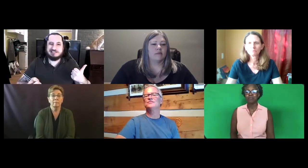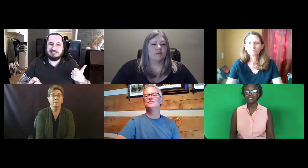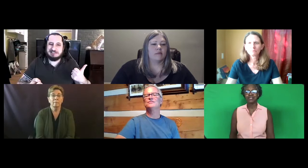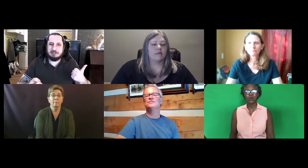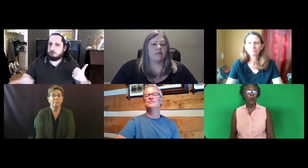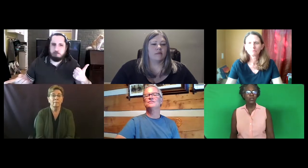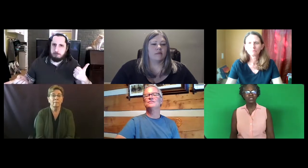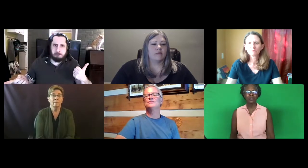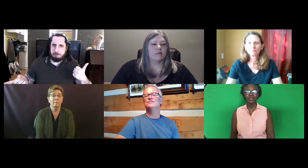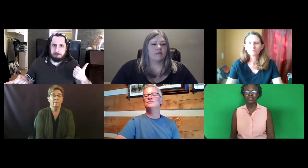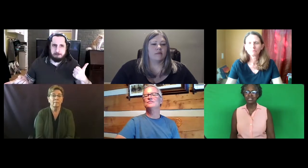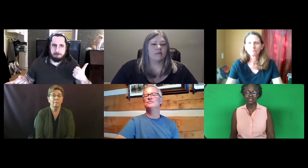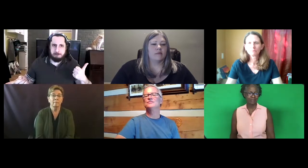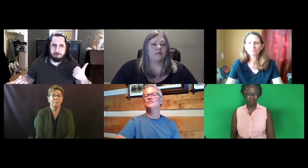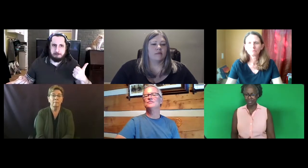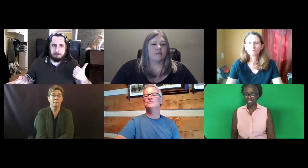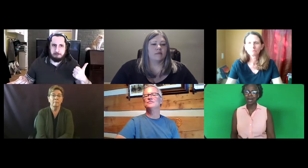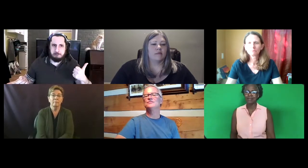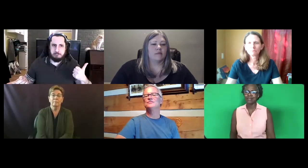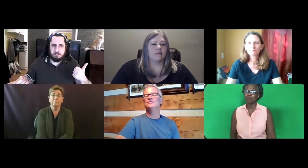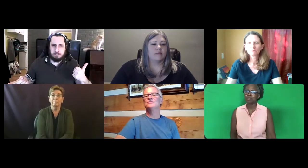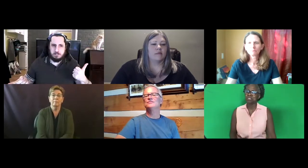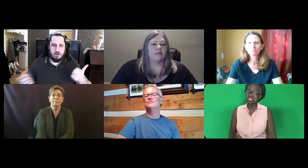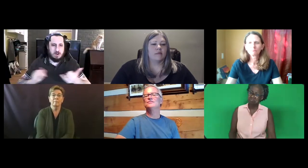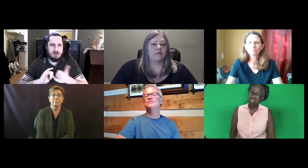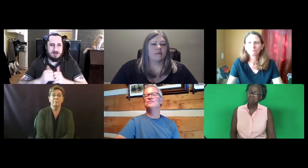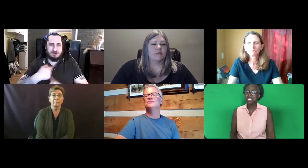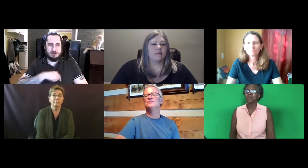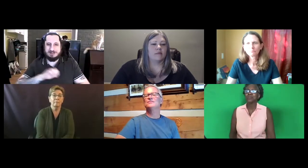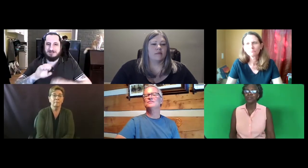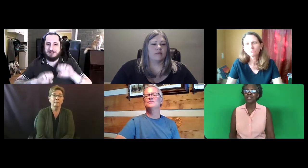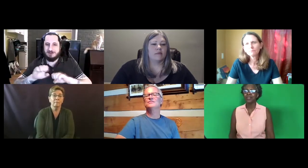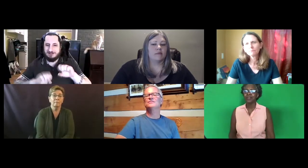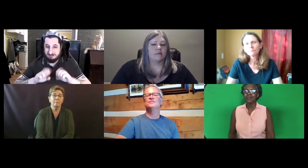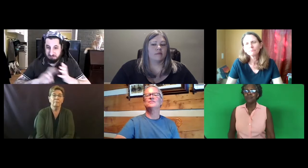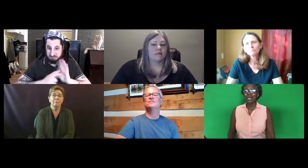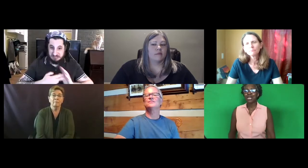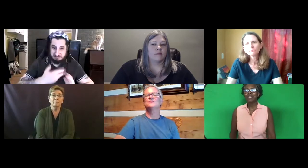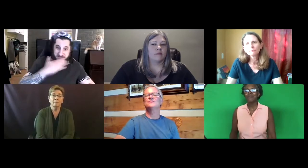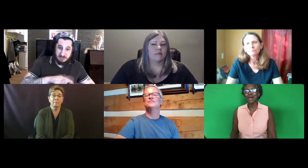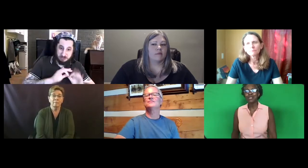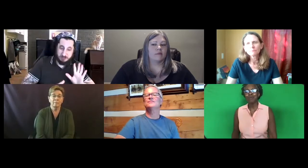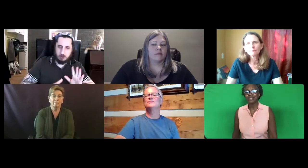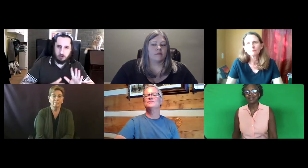Somebody says this is good, and somebody says it's not and then somebody says it's mediocre. How do we evaluate that?